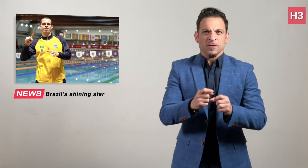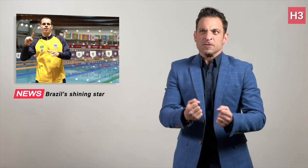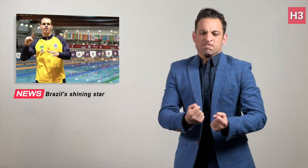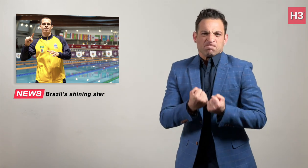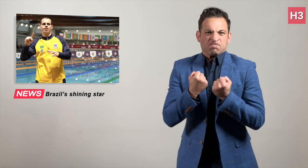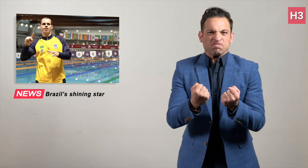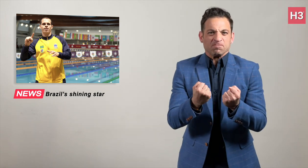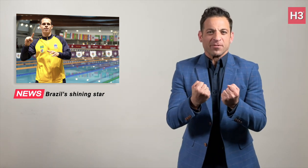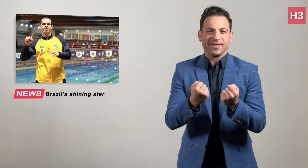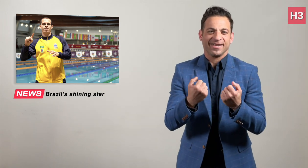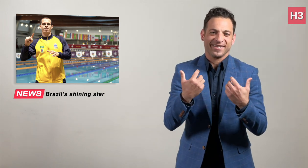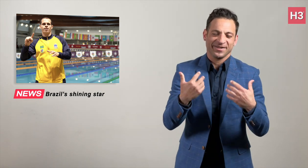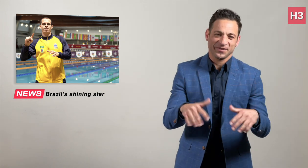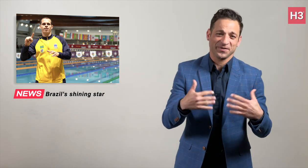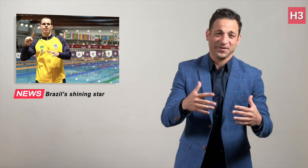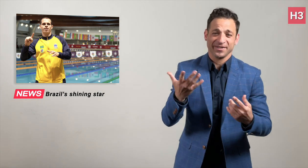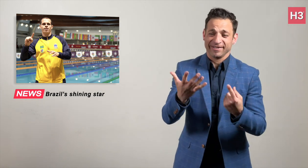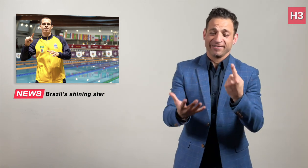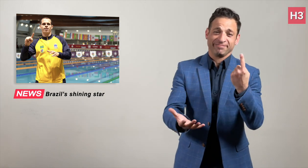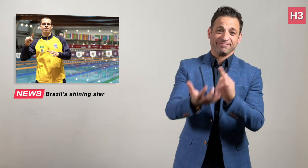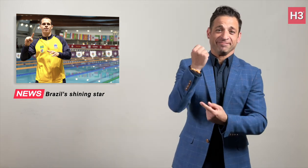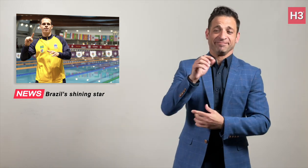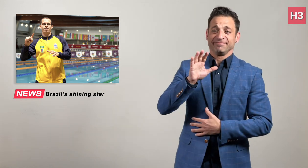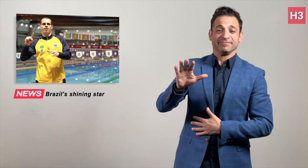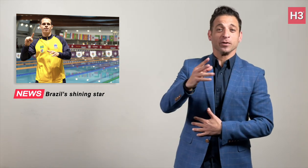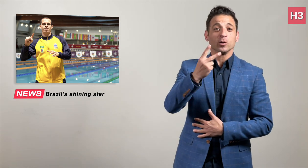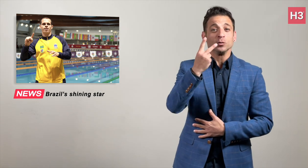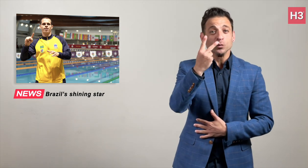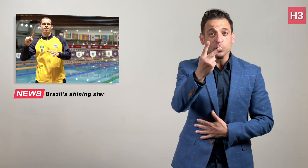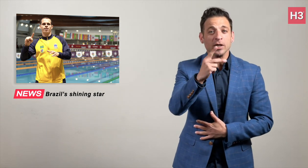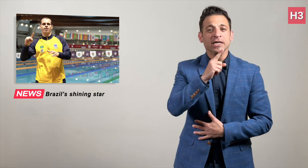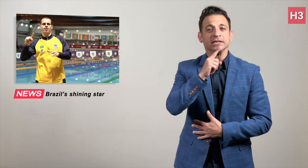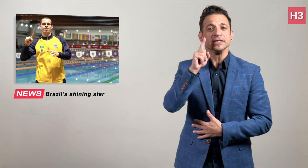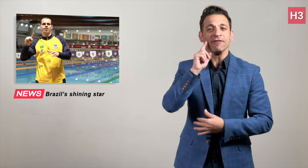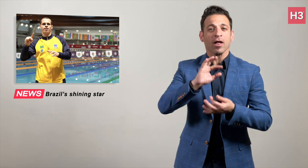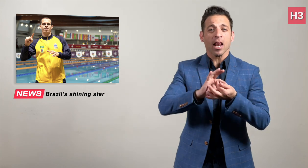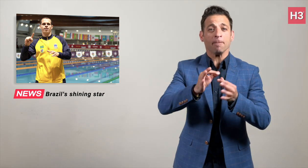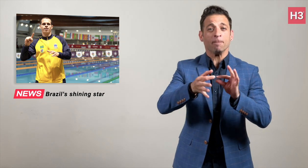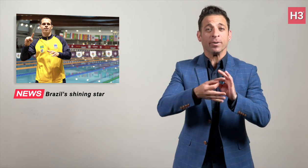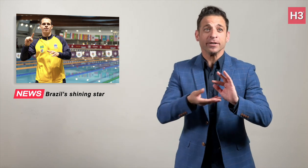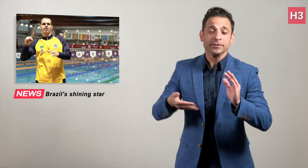for the home spectators at the Deaflympic Swimming.